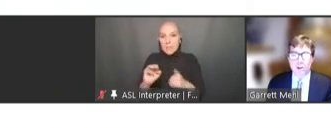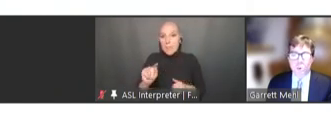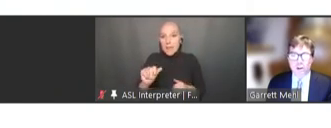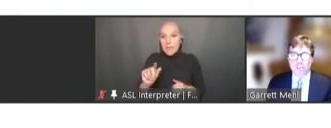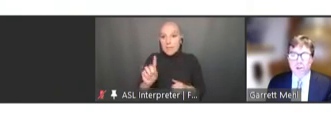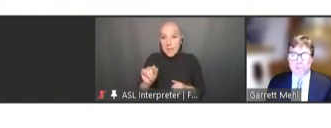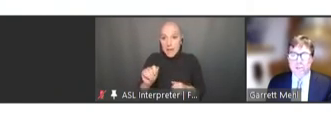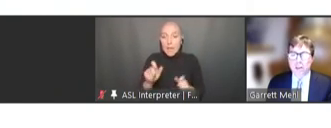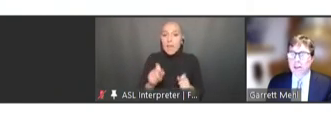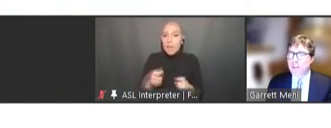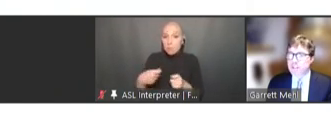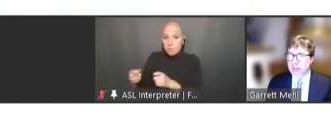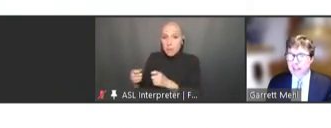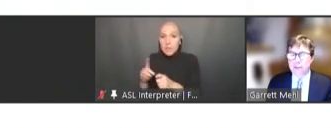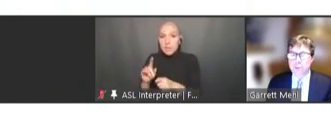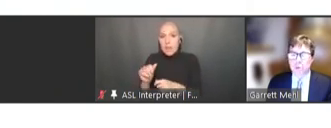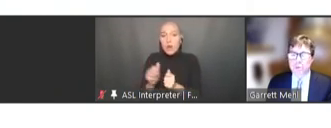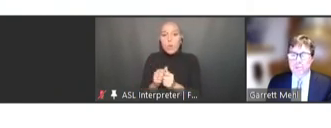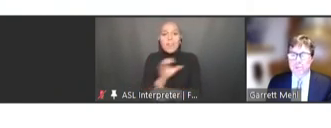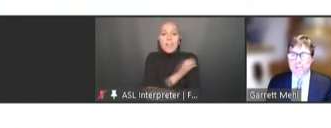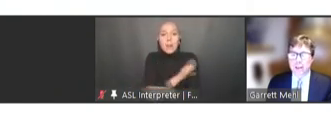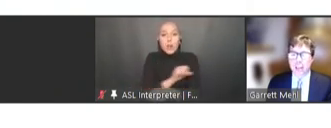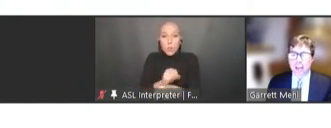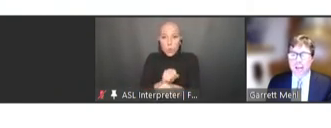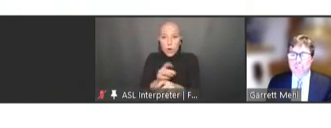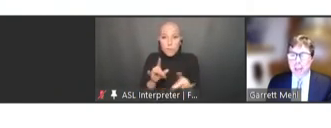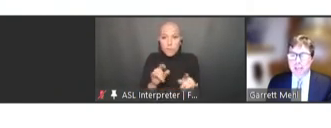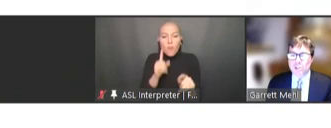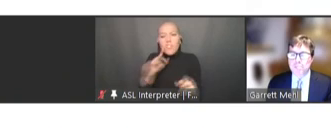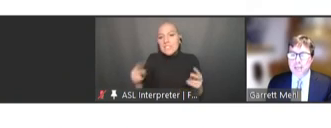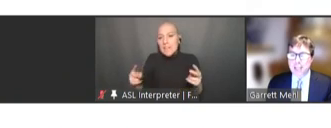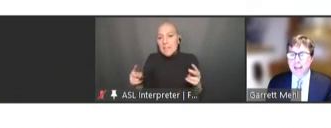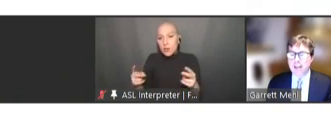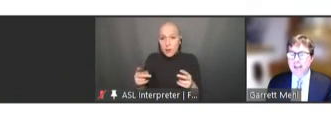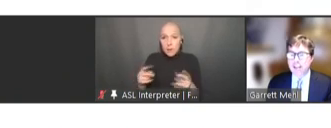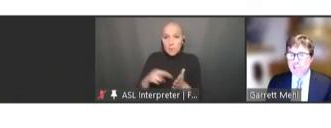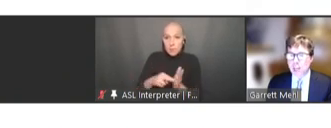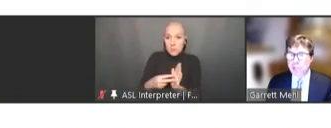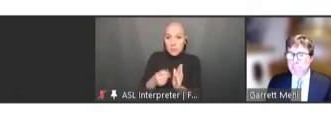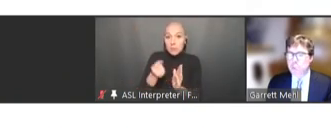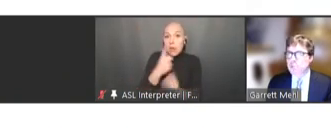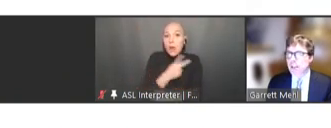workflows for secondary purposes, and the patient-mediated exchange of personal health